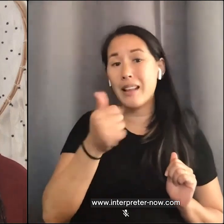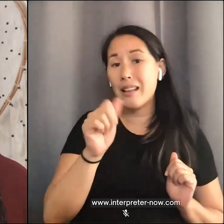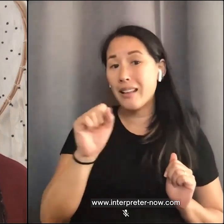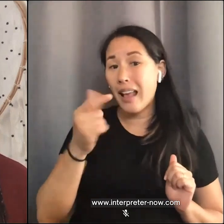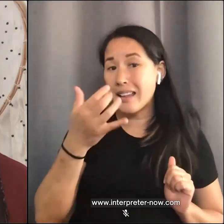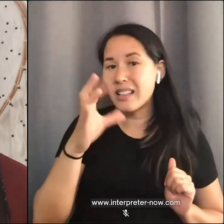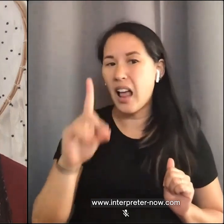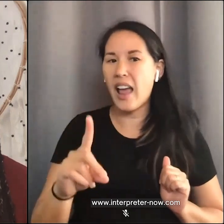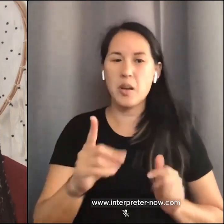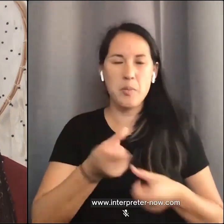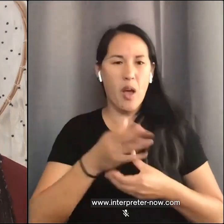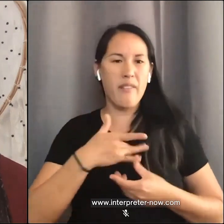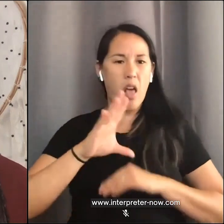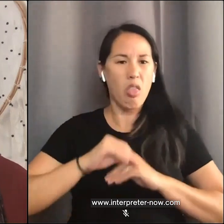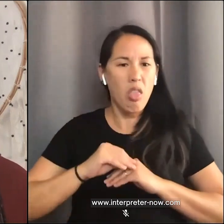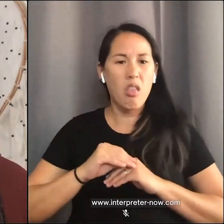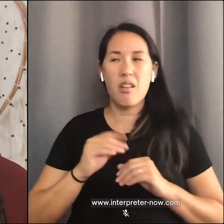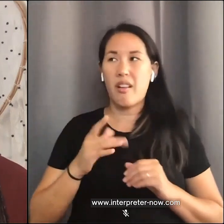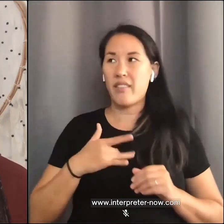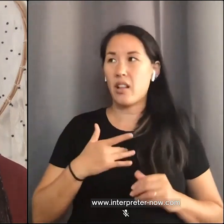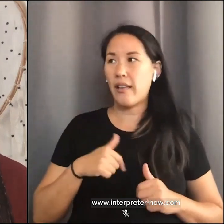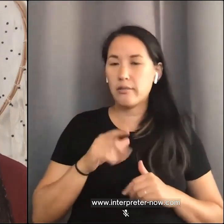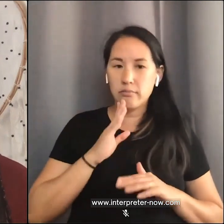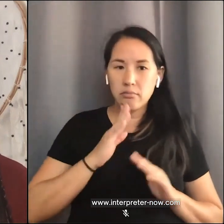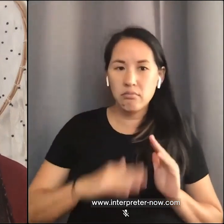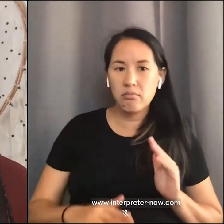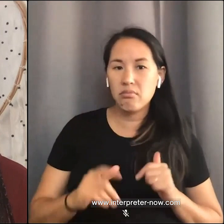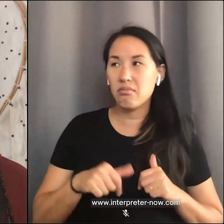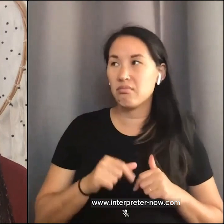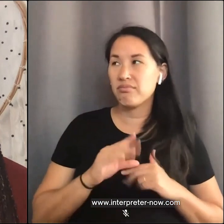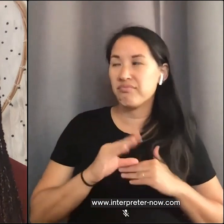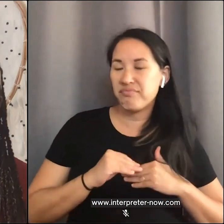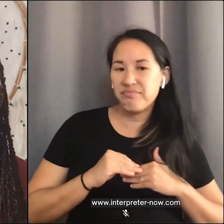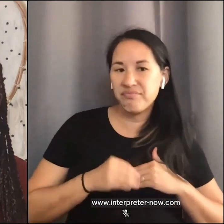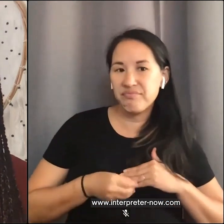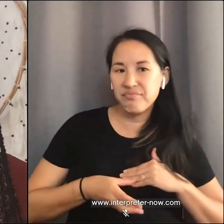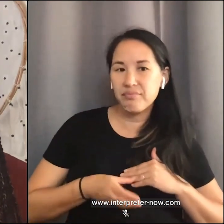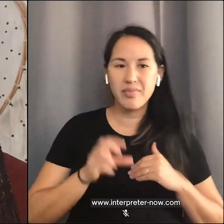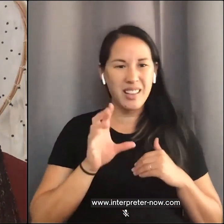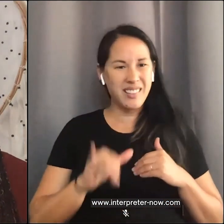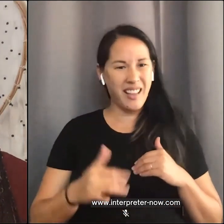like you have to dim your light in certain spaces, and let that feeling be the way that you discover your way forward.